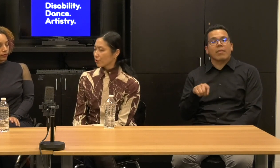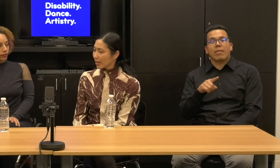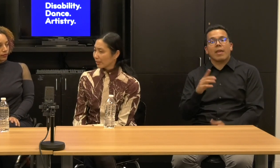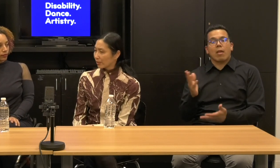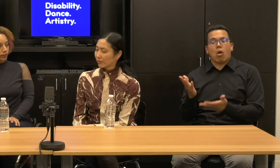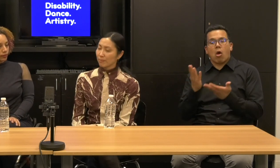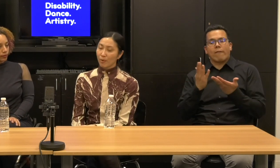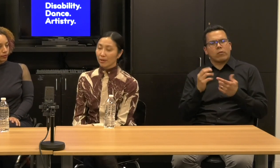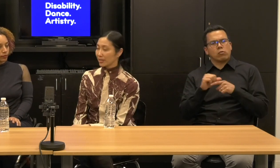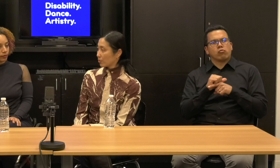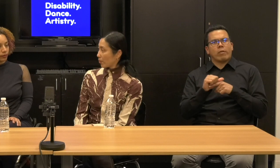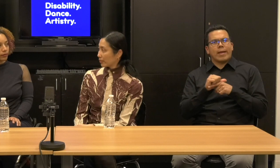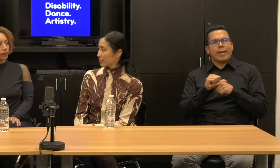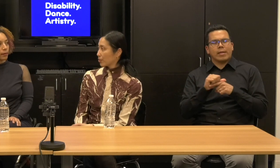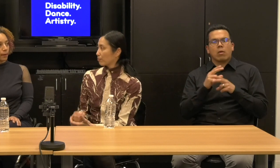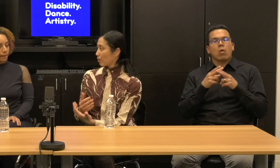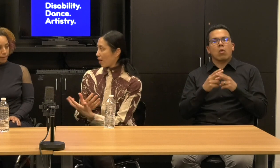called embodied awareness of our staff.